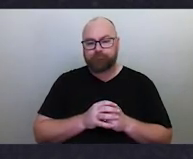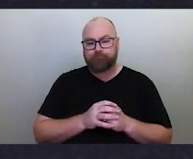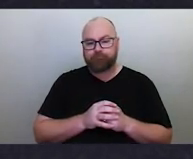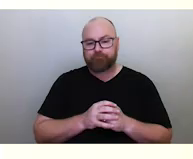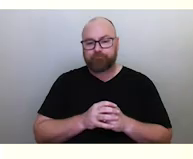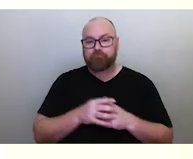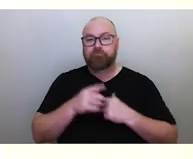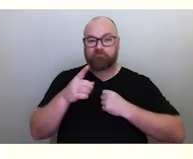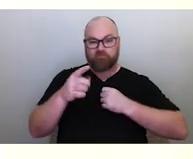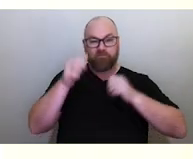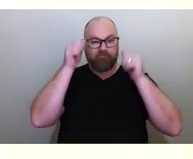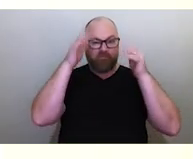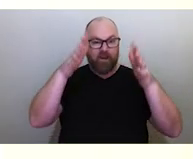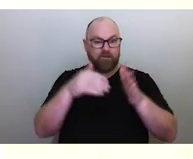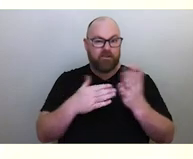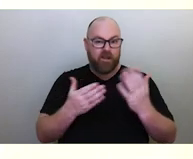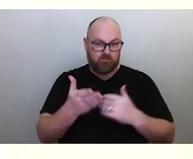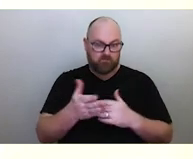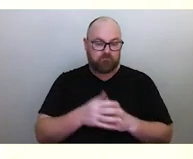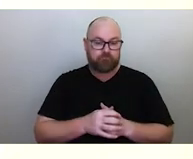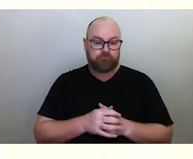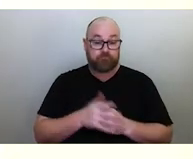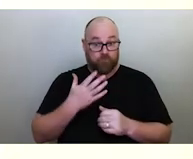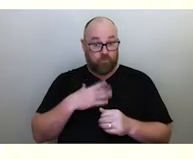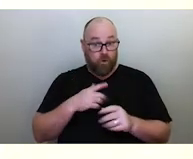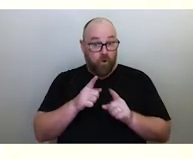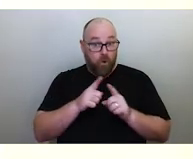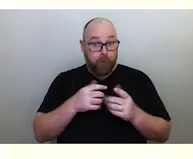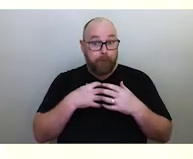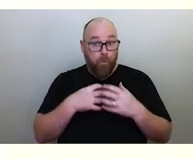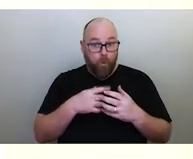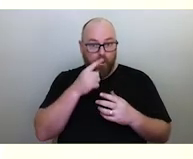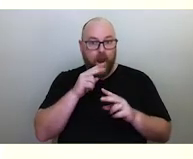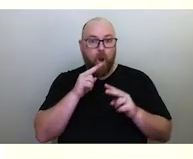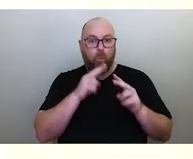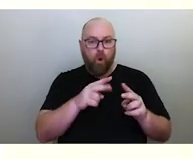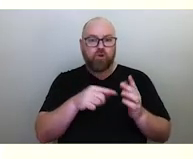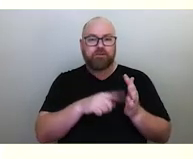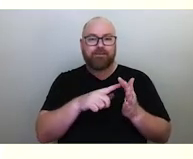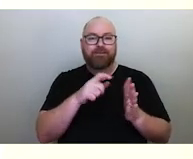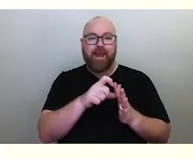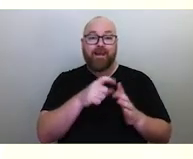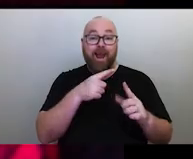because it's become so famous now. If you want to learn more about that, you can watch a really great TEDx video